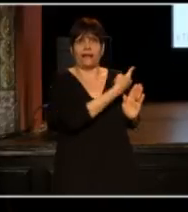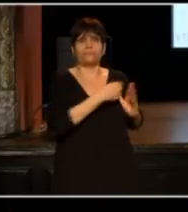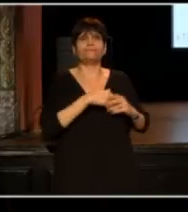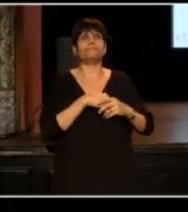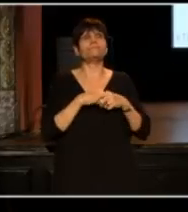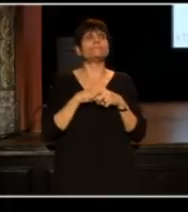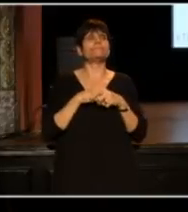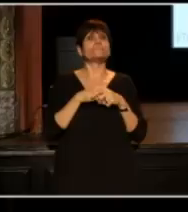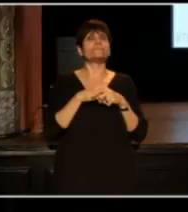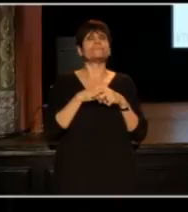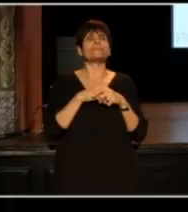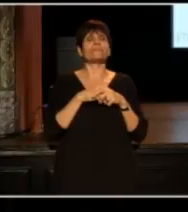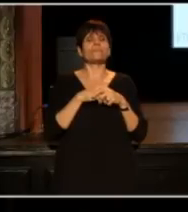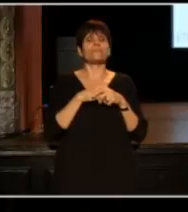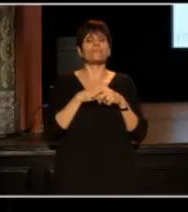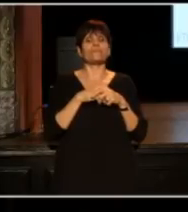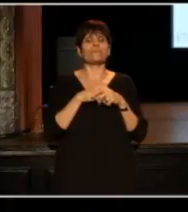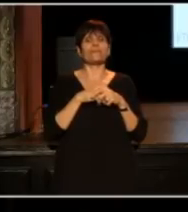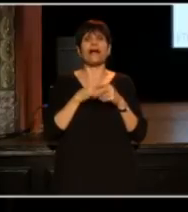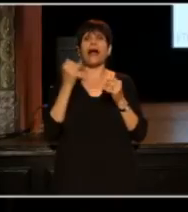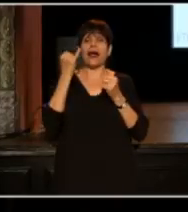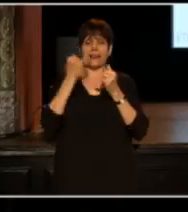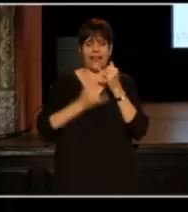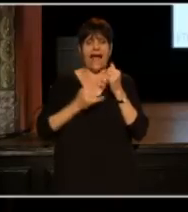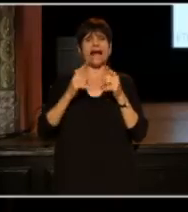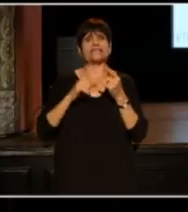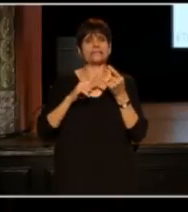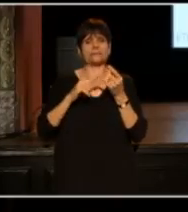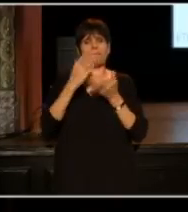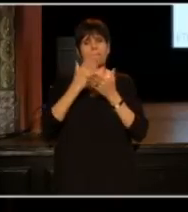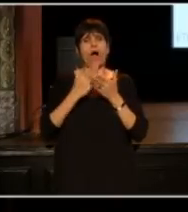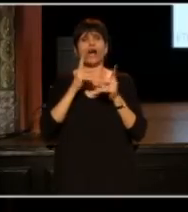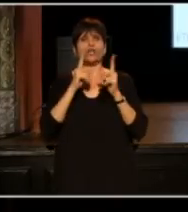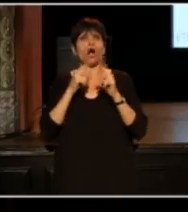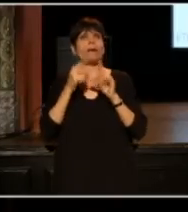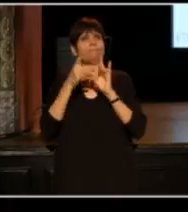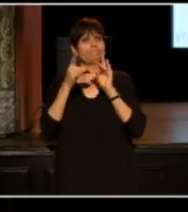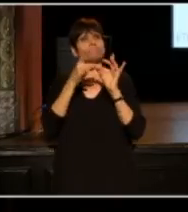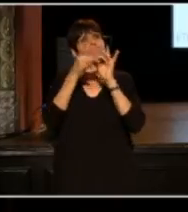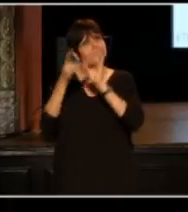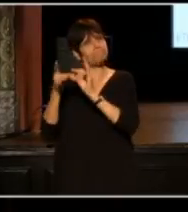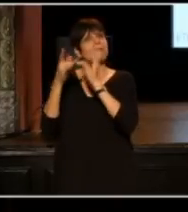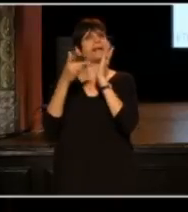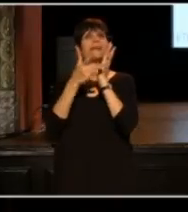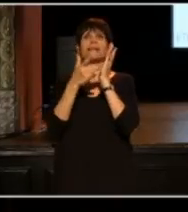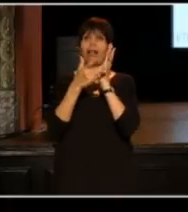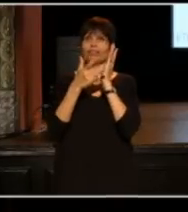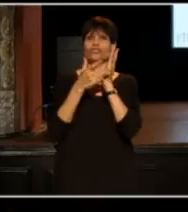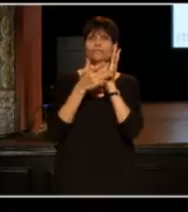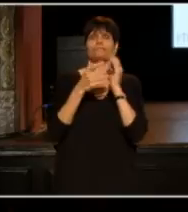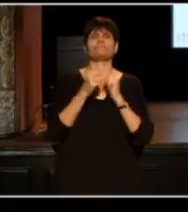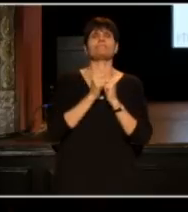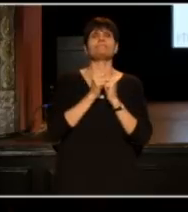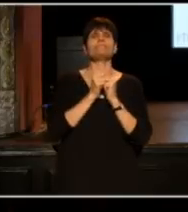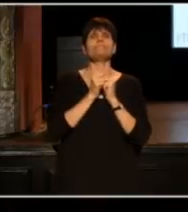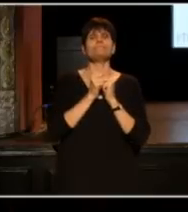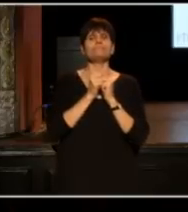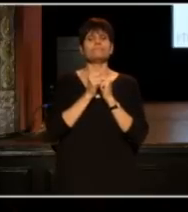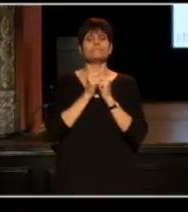The last area that I kind of want to talk about, has to do with technology. I have played with and been a benefactor